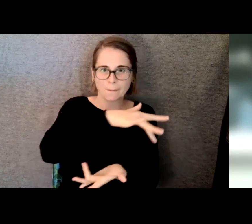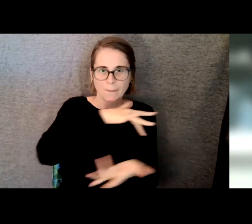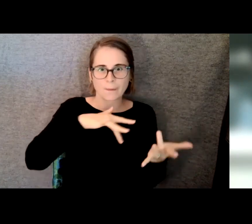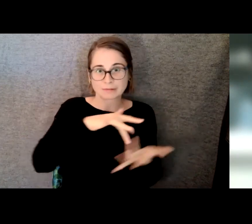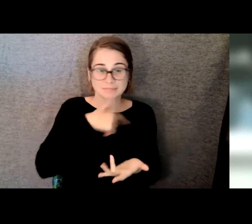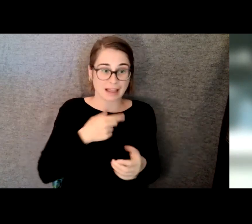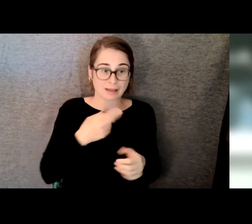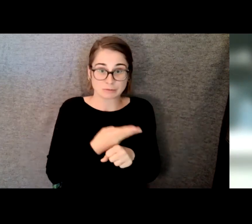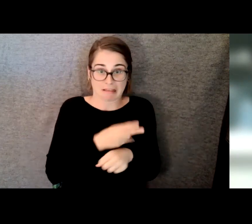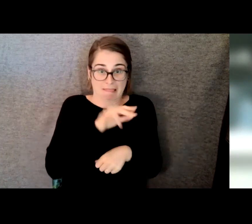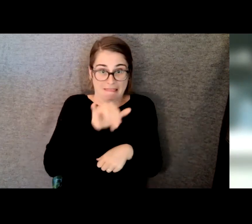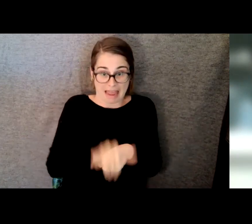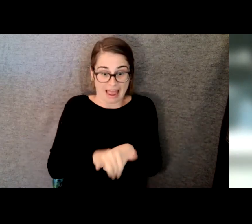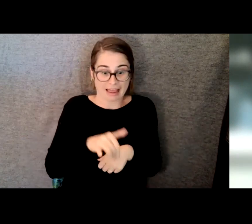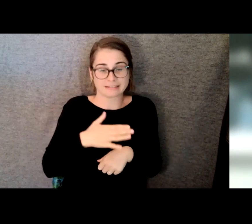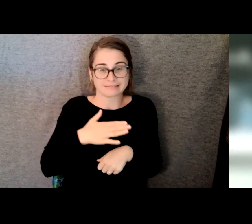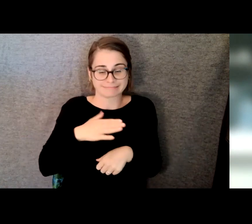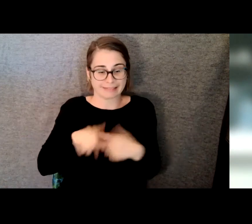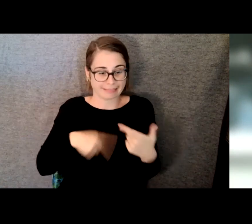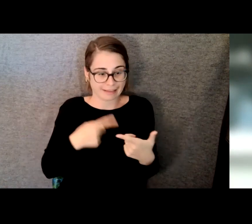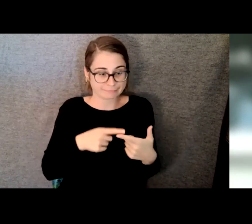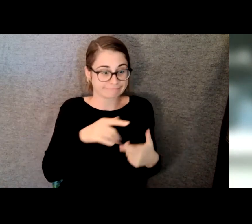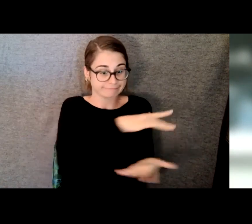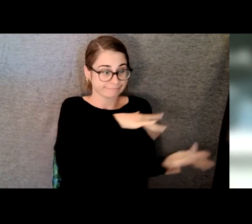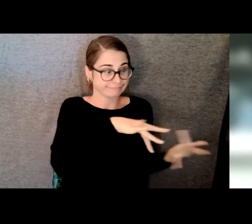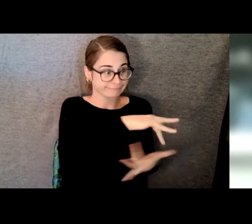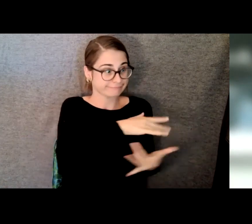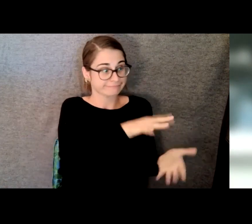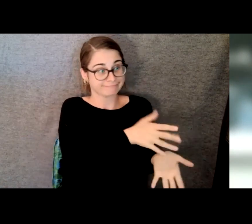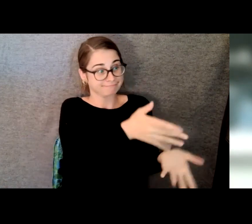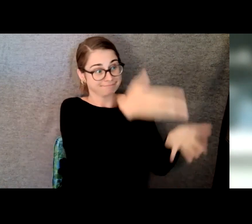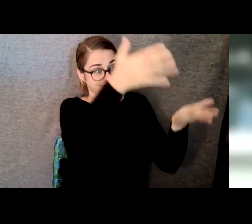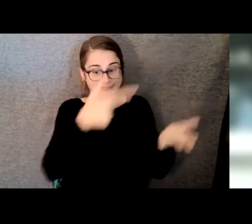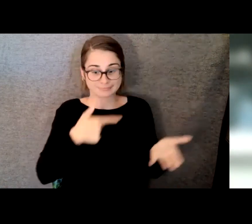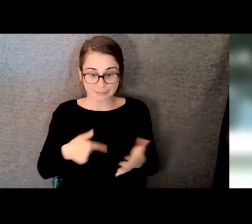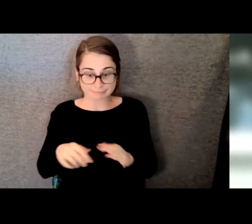along with that which was cool I got some positive feedback so this guy helped me put